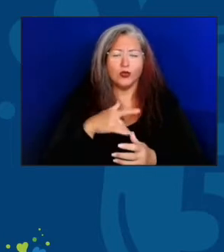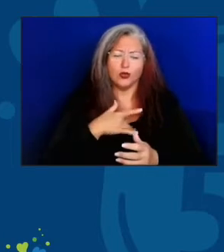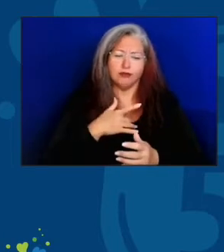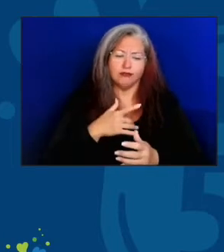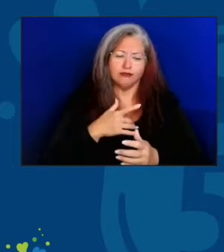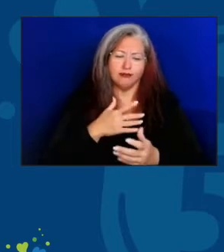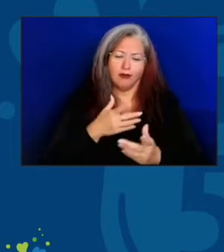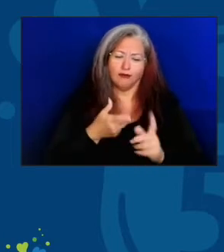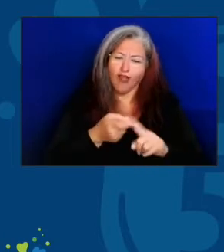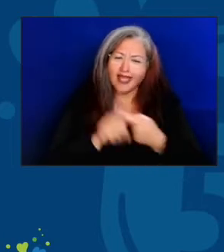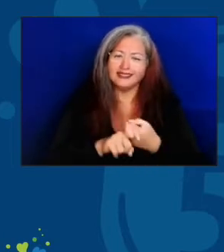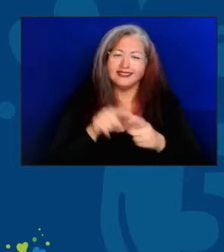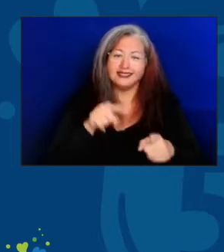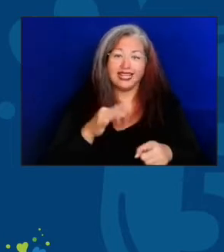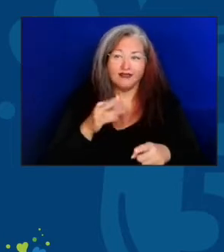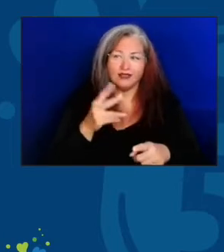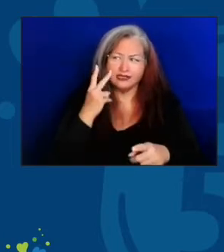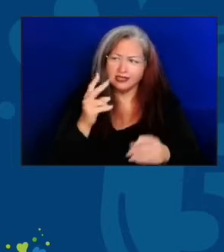And then when you don't see 'em you ask about 'em.